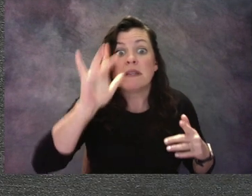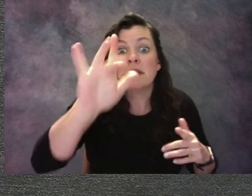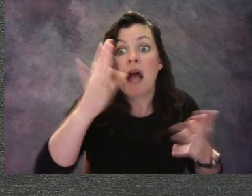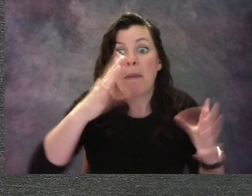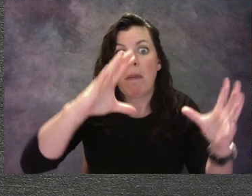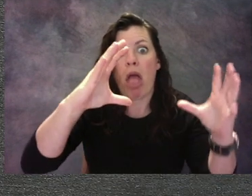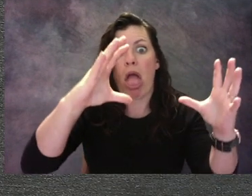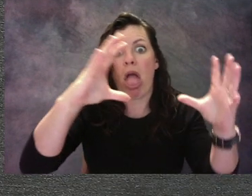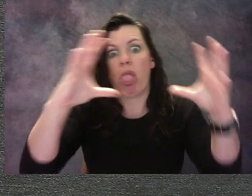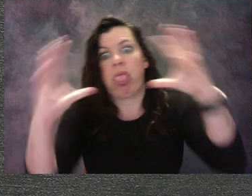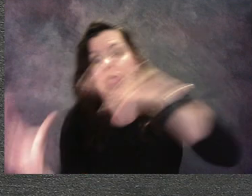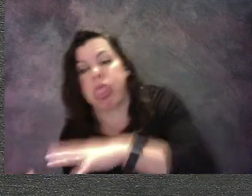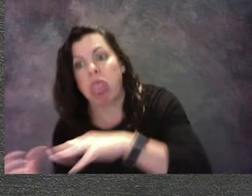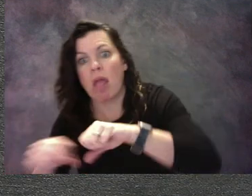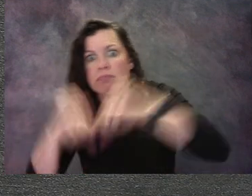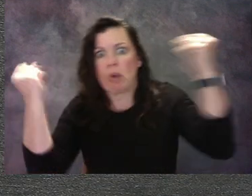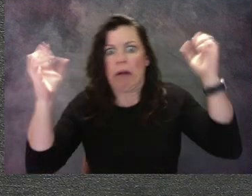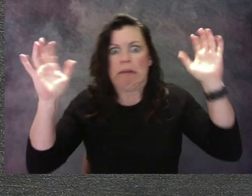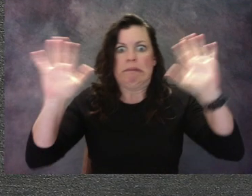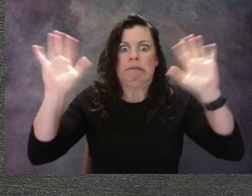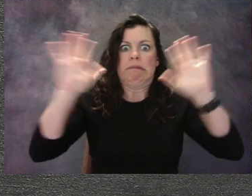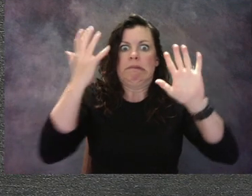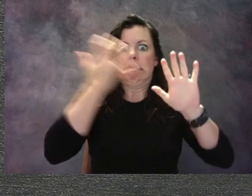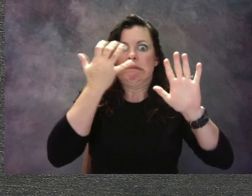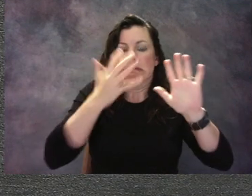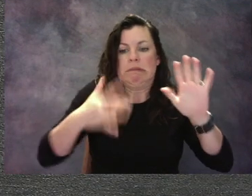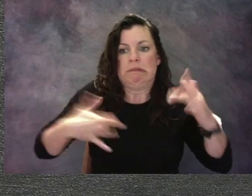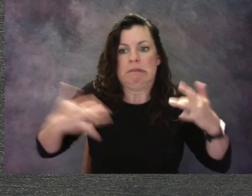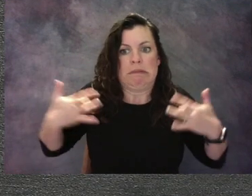So we have walking feet, inside voices,